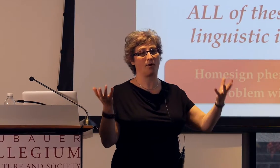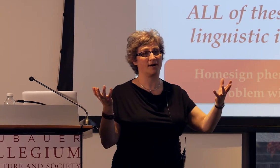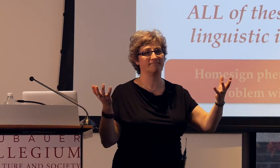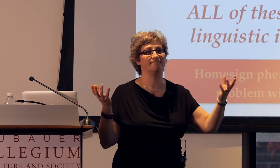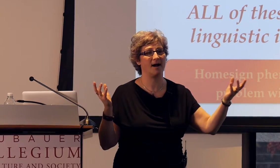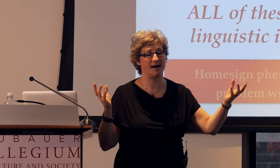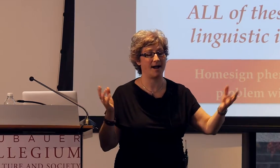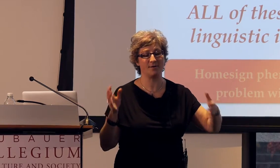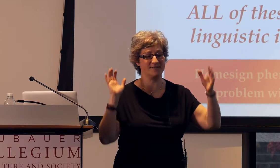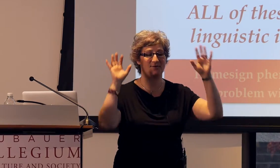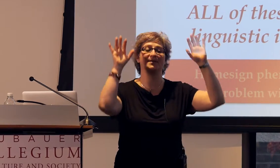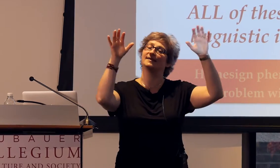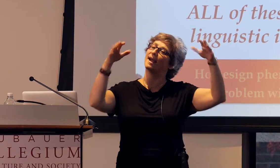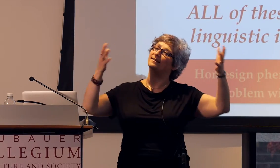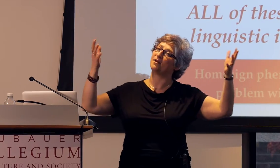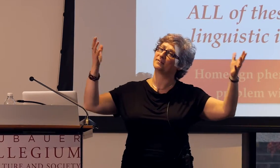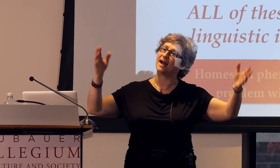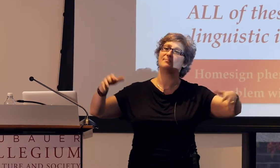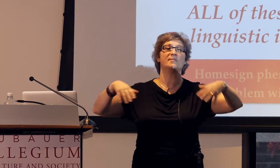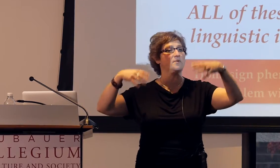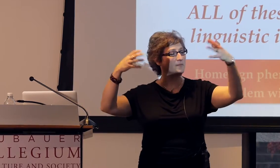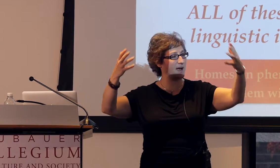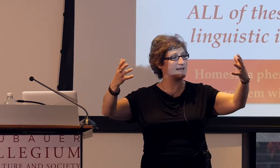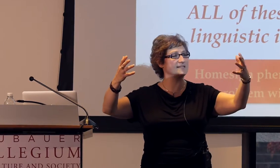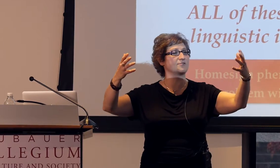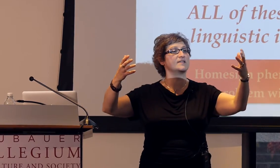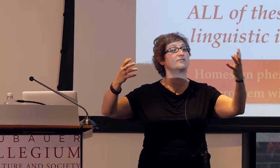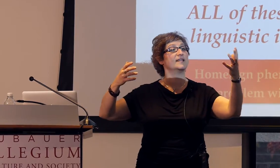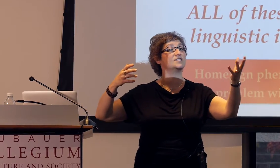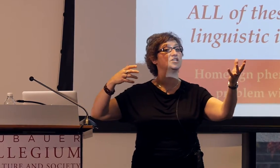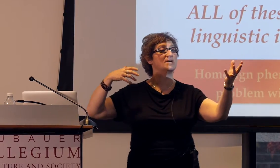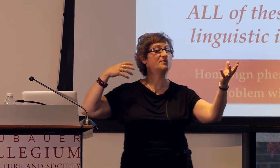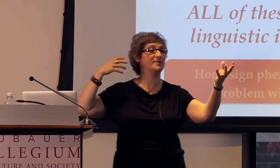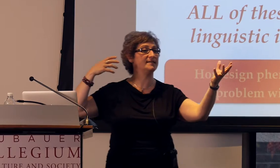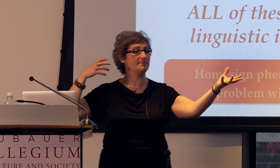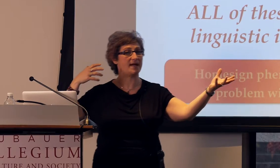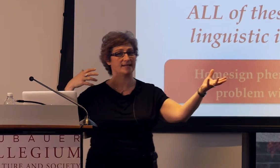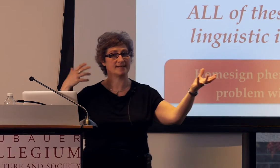or, I know these don't exactly overlap, by considering the relationship between semantics